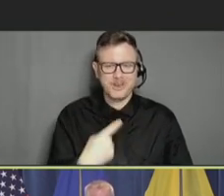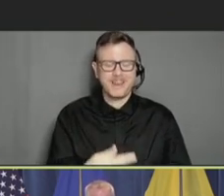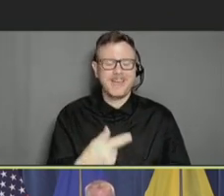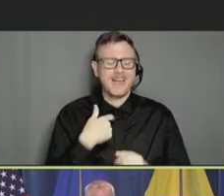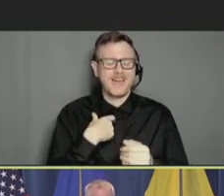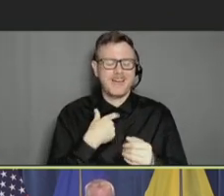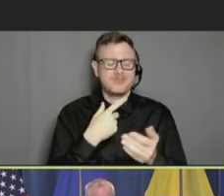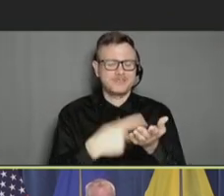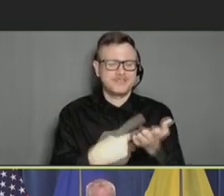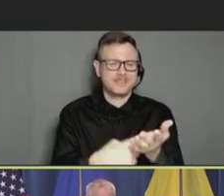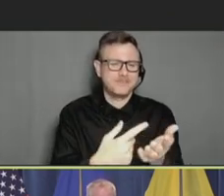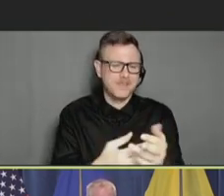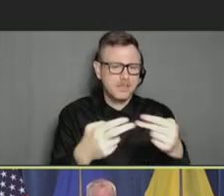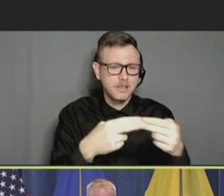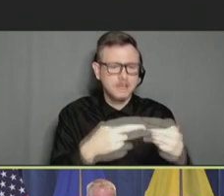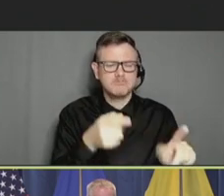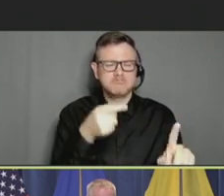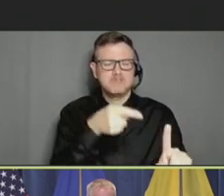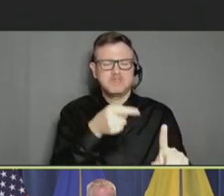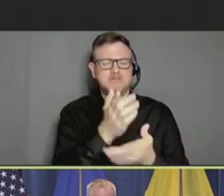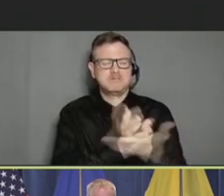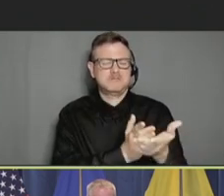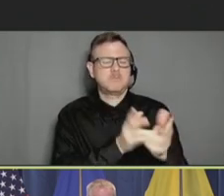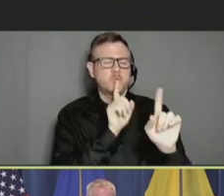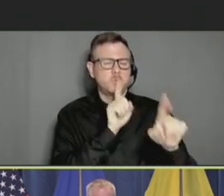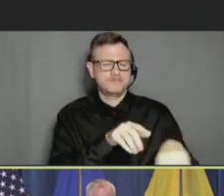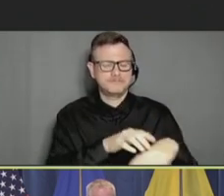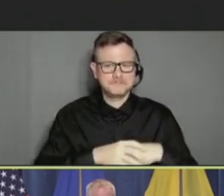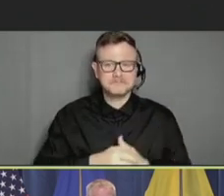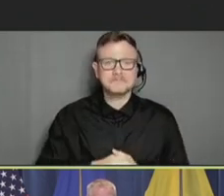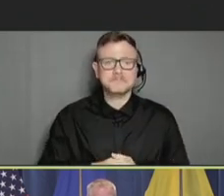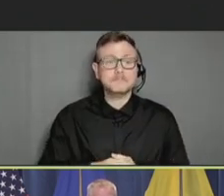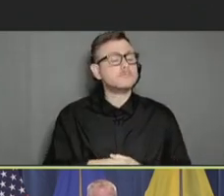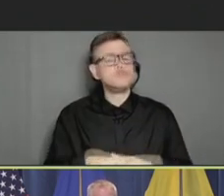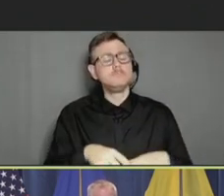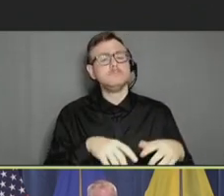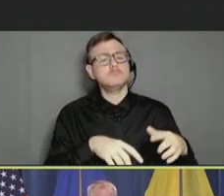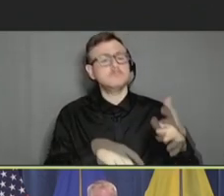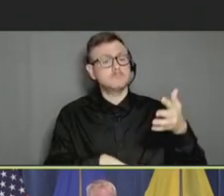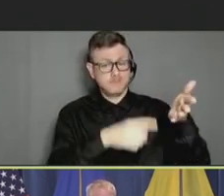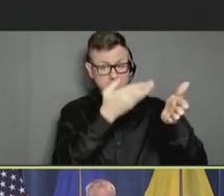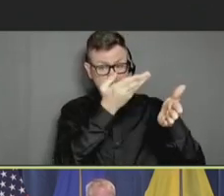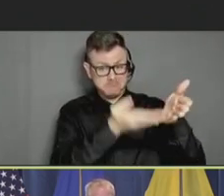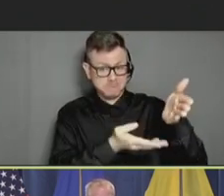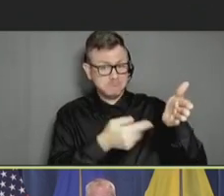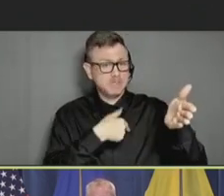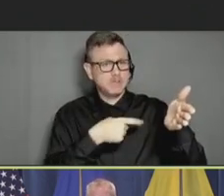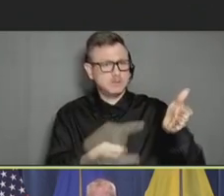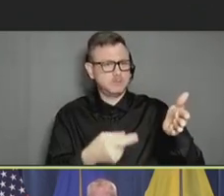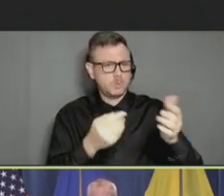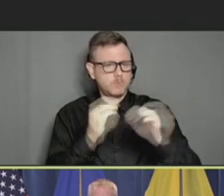These are just some of the reports. These are a visual representation of some of the